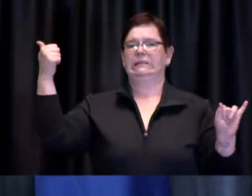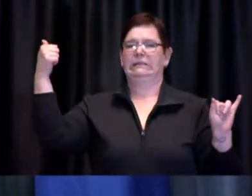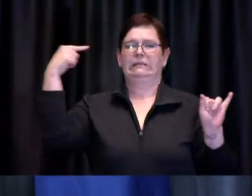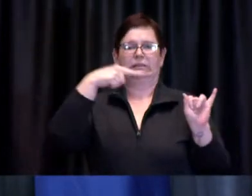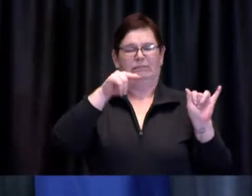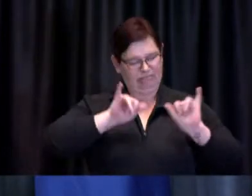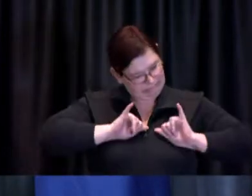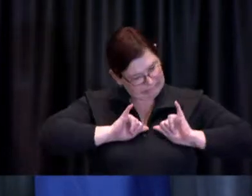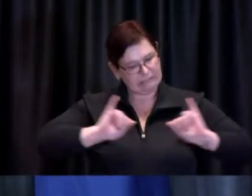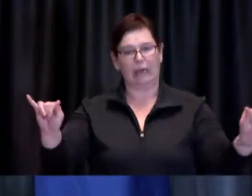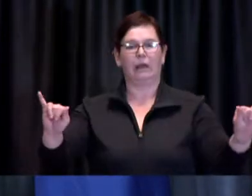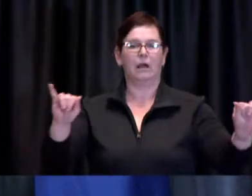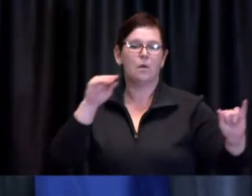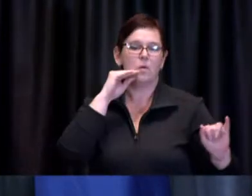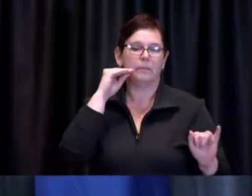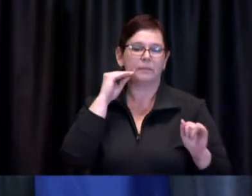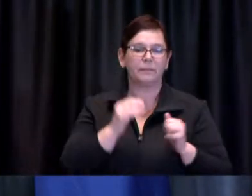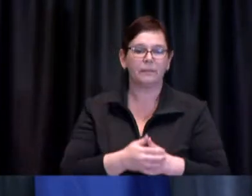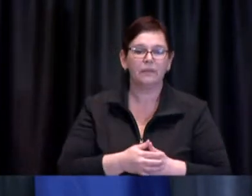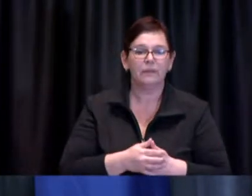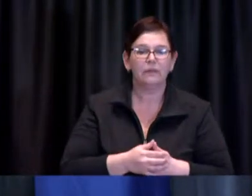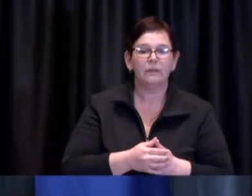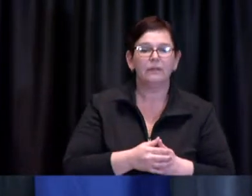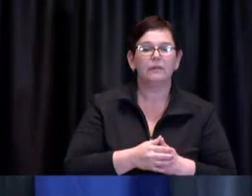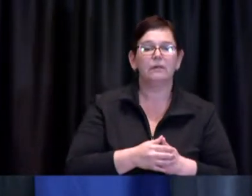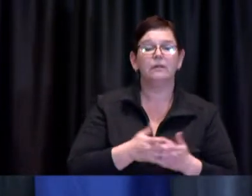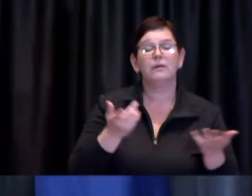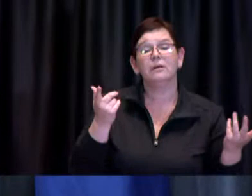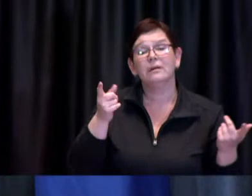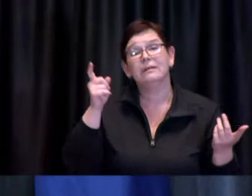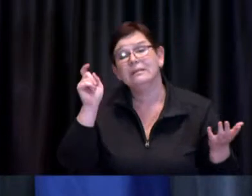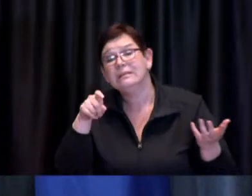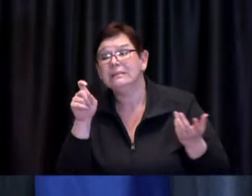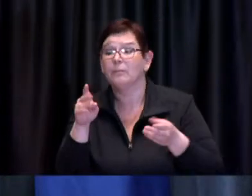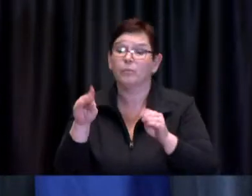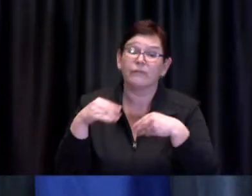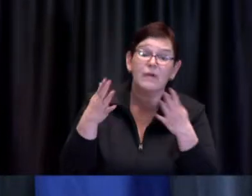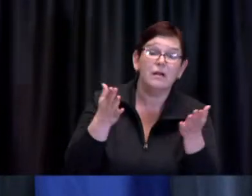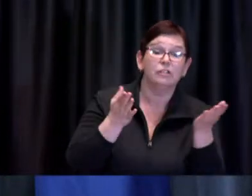all those who need to provide those essential services that allow our city to continue to